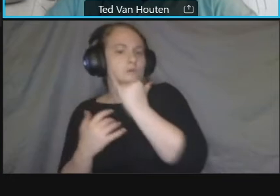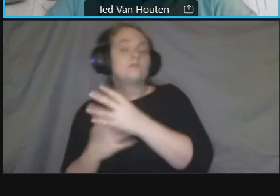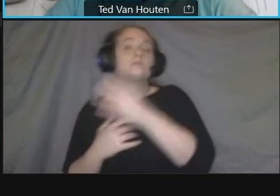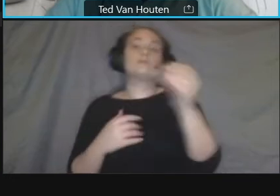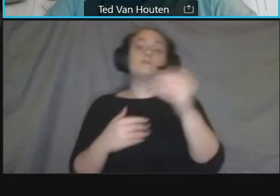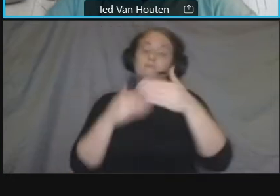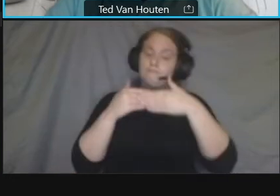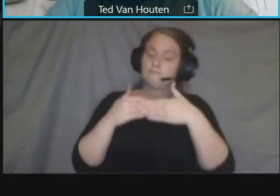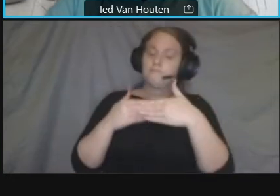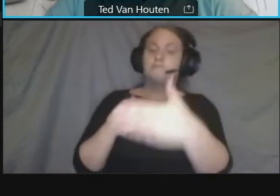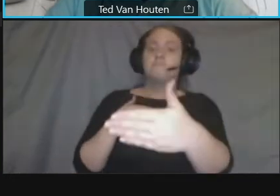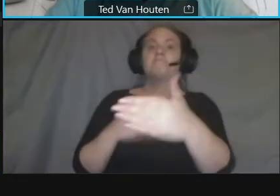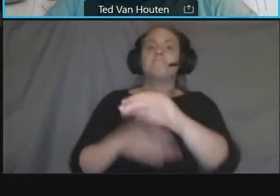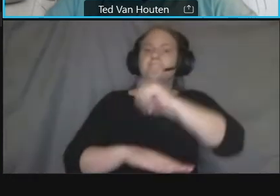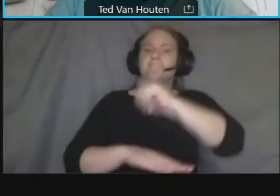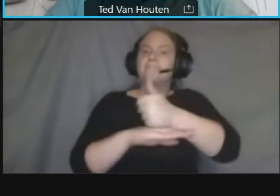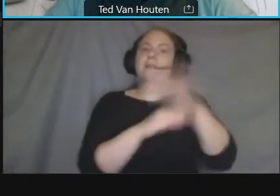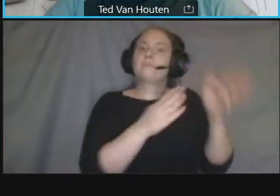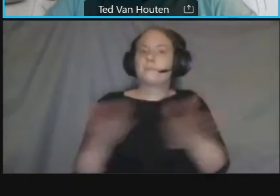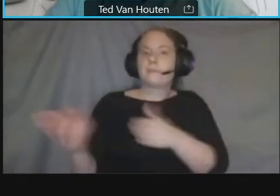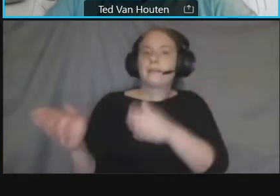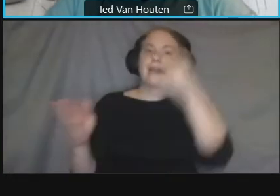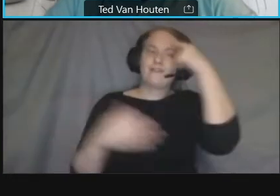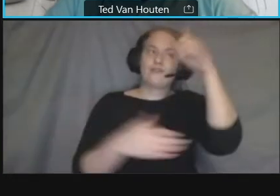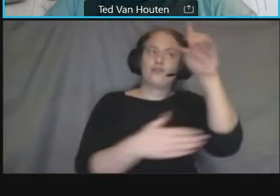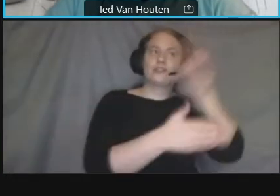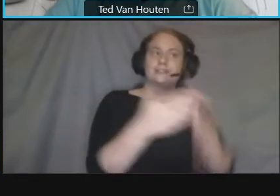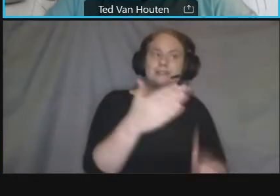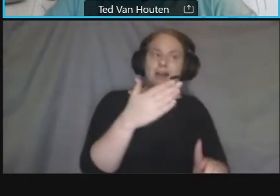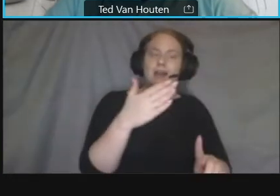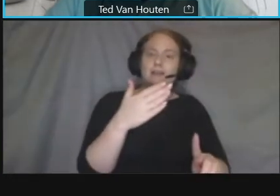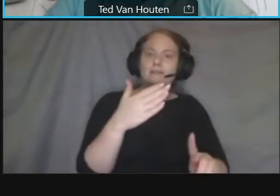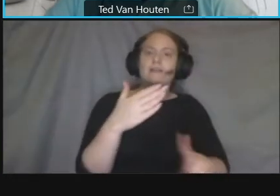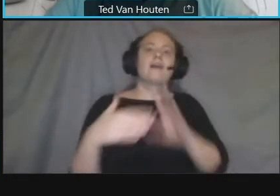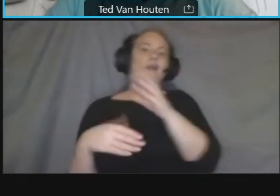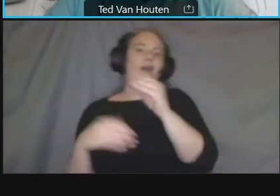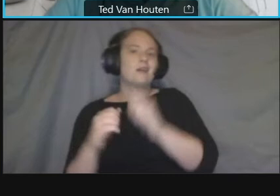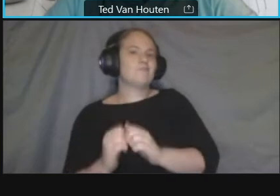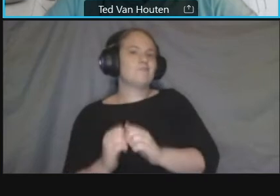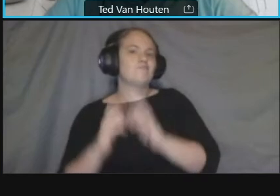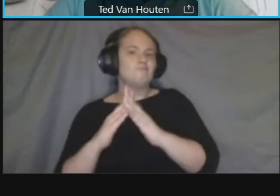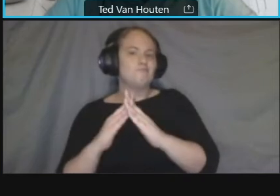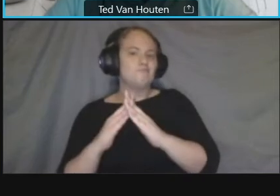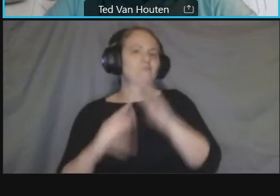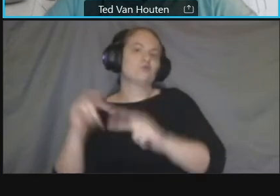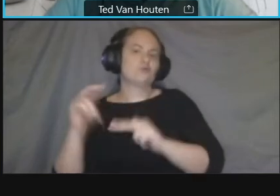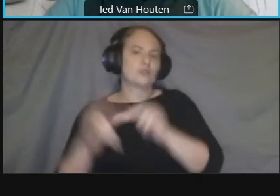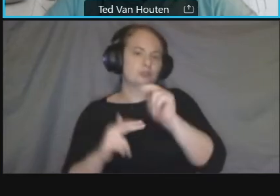and construction this project itself will end with um a a concept plan um